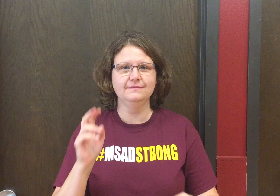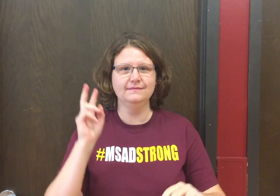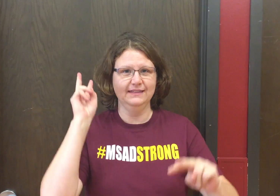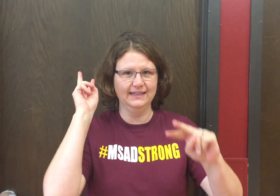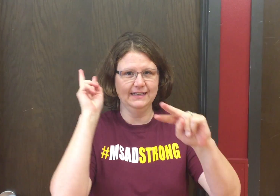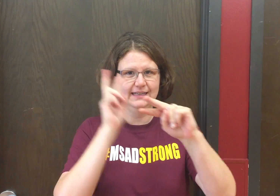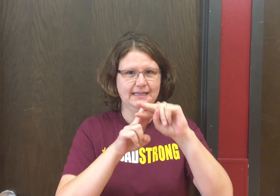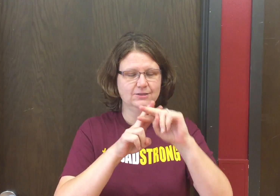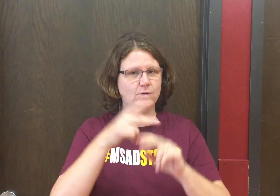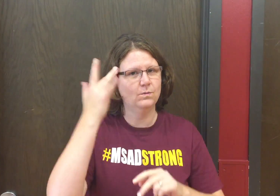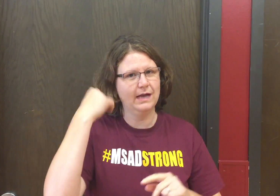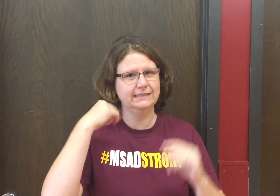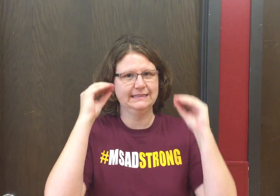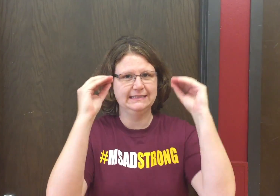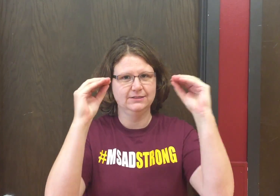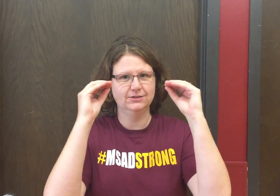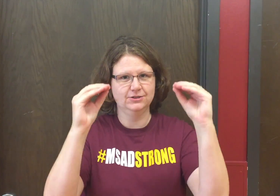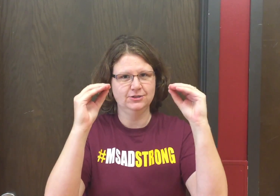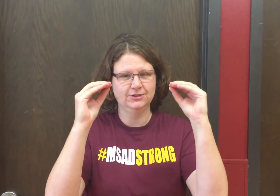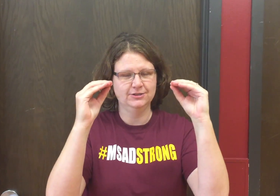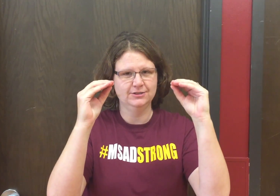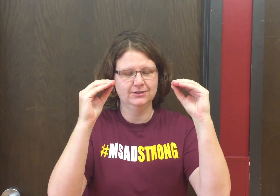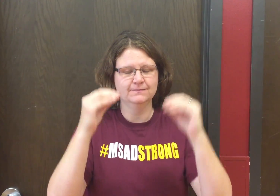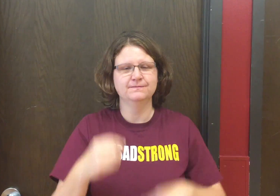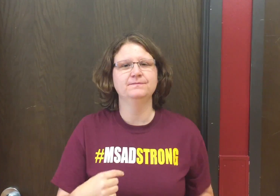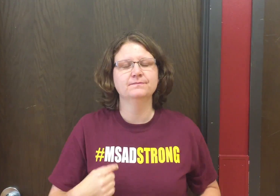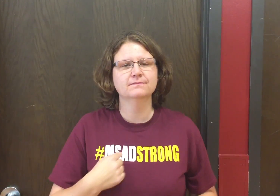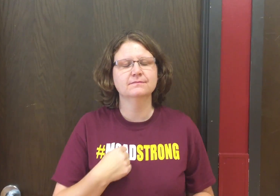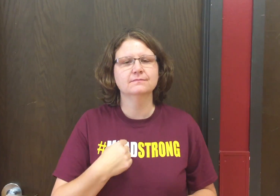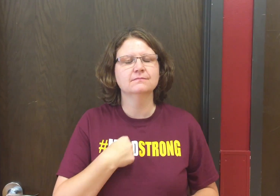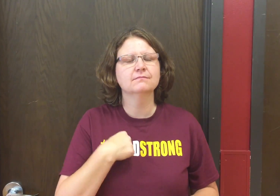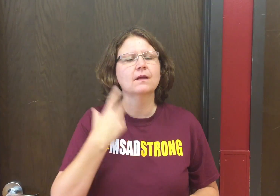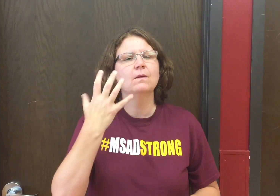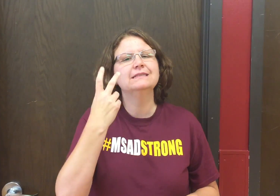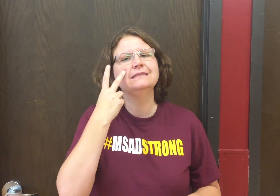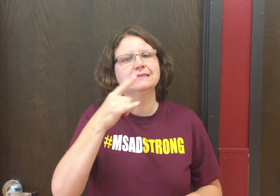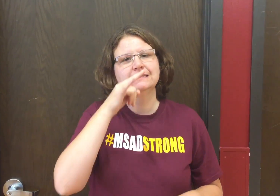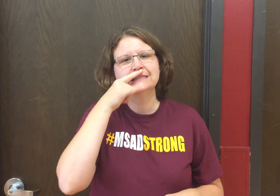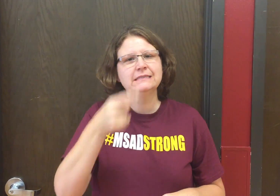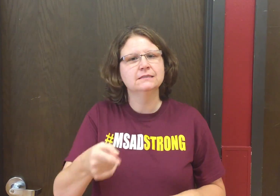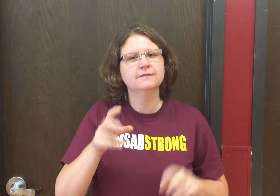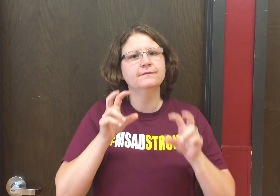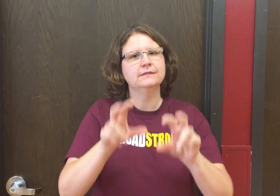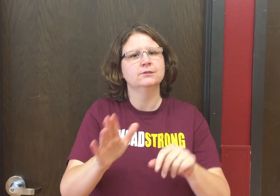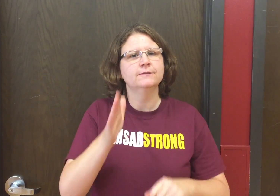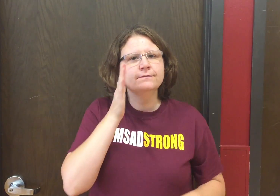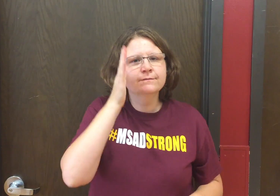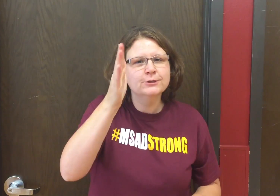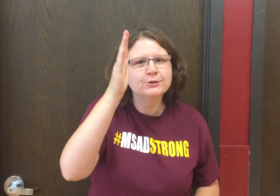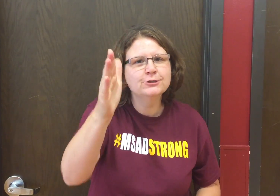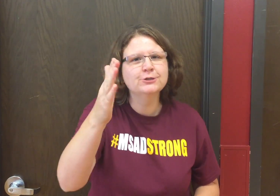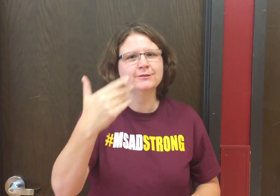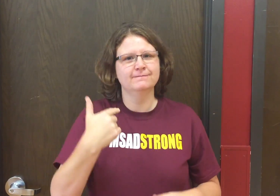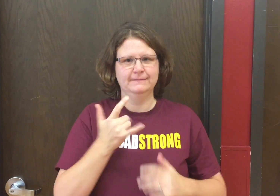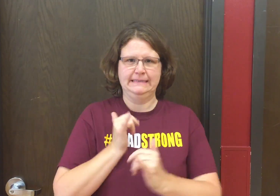#WhyITeach, I want to see students invest in their future and see that